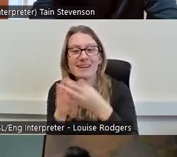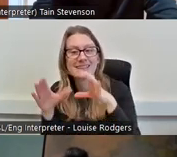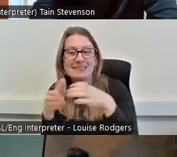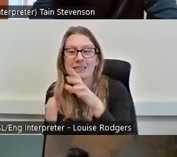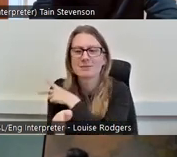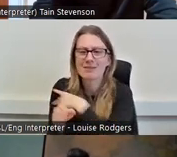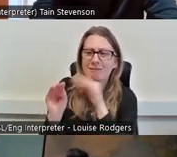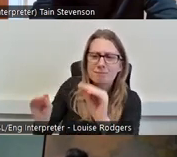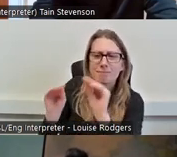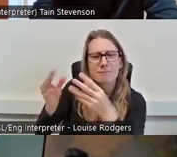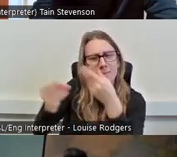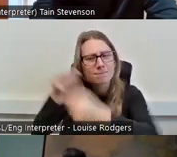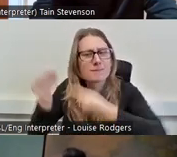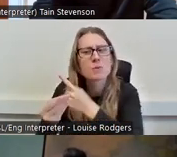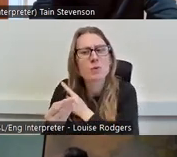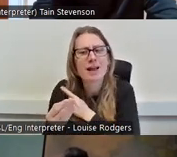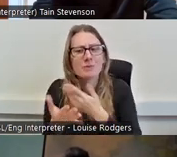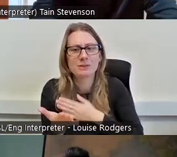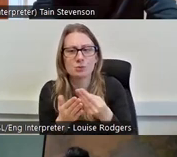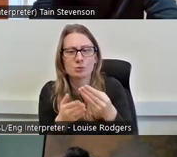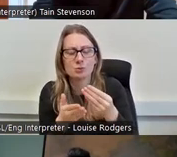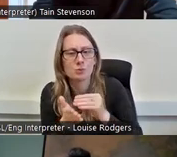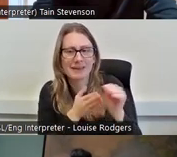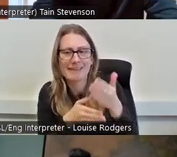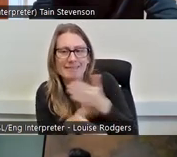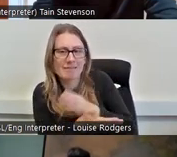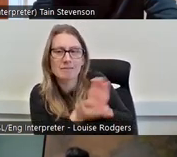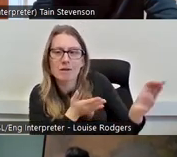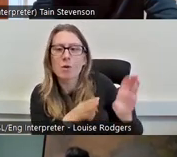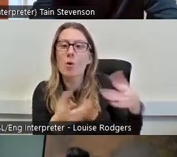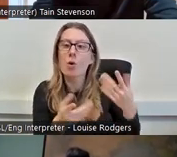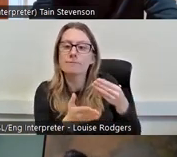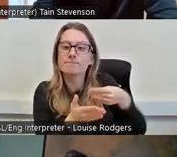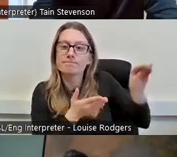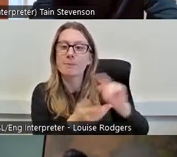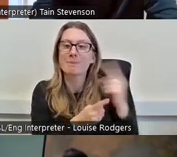to pay up front or why we need to reimburse quickly. If you don't have